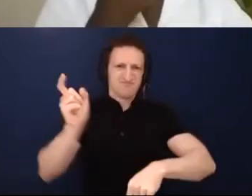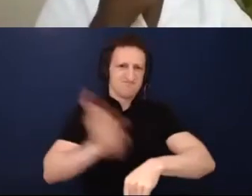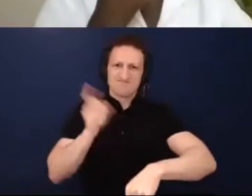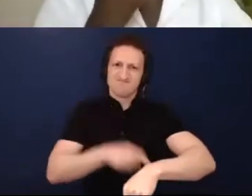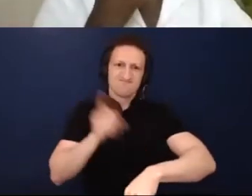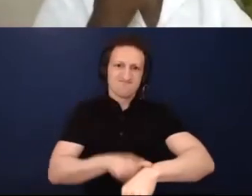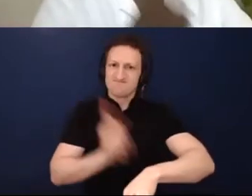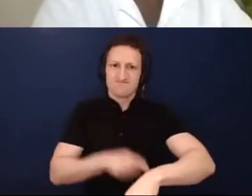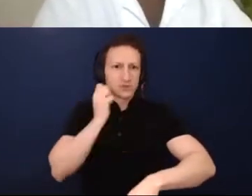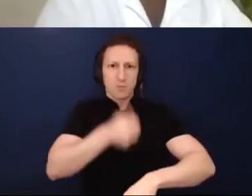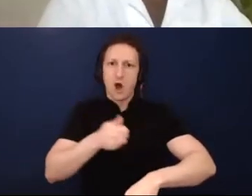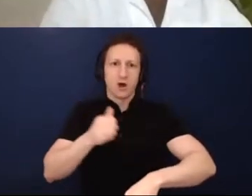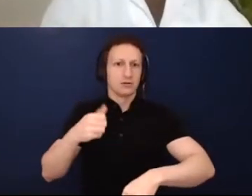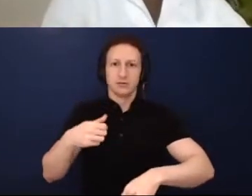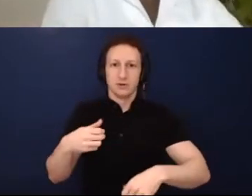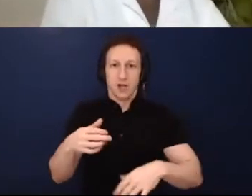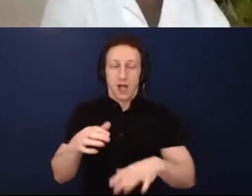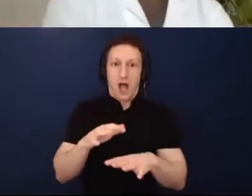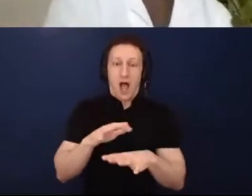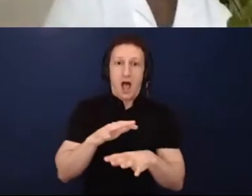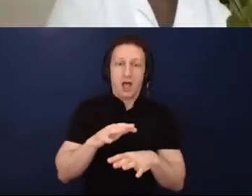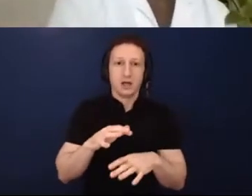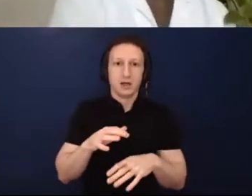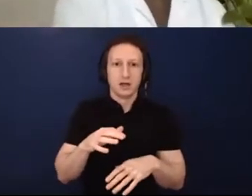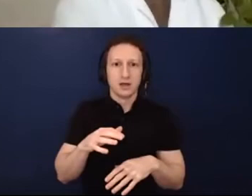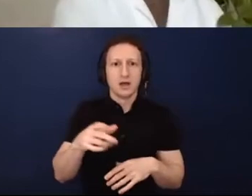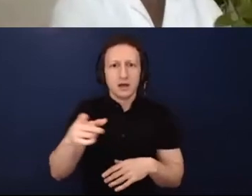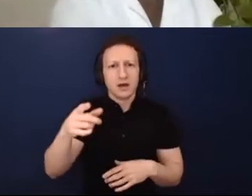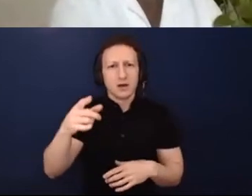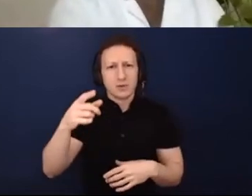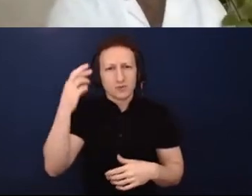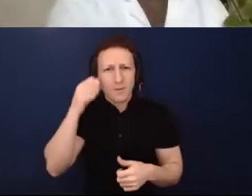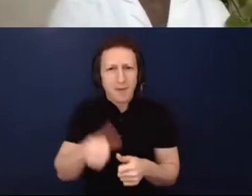that to really think about what it means to be a disabled artist is to really